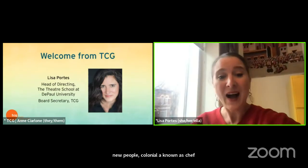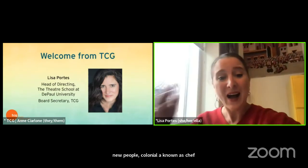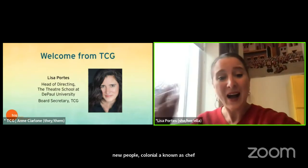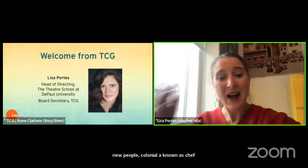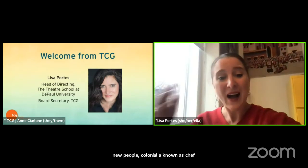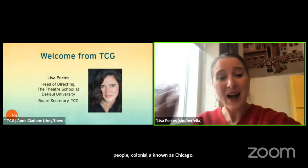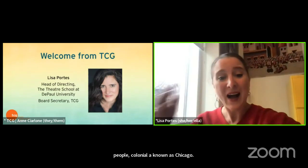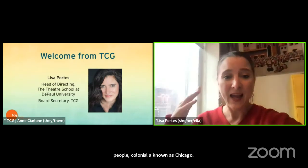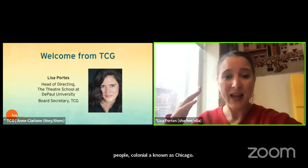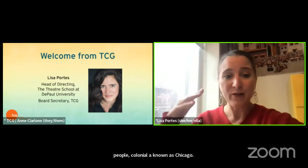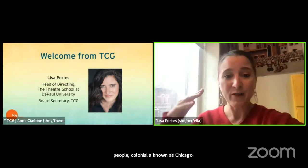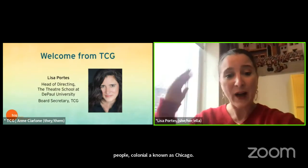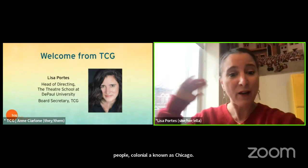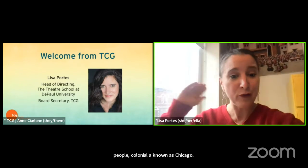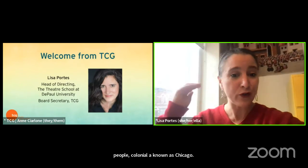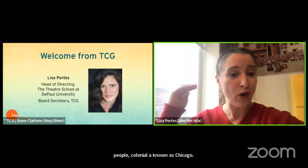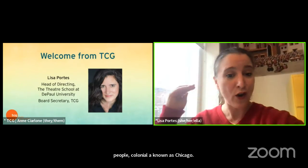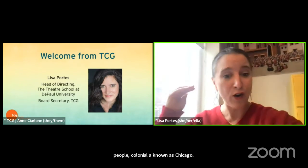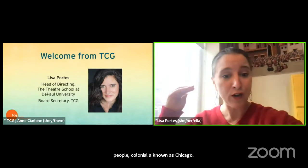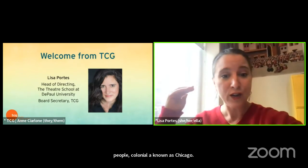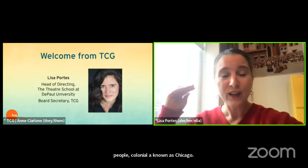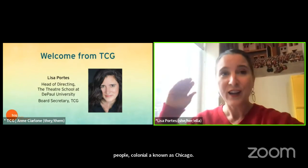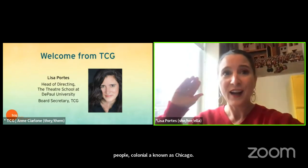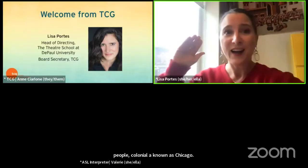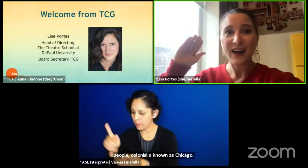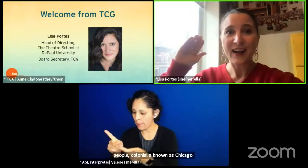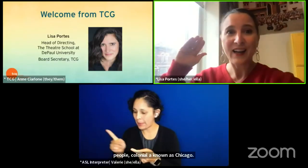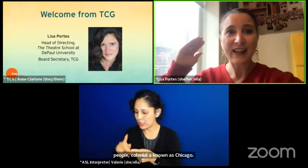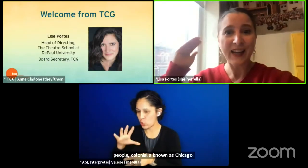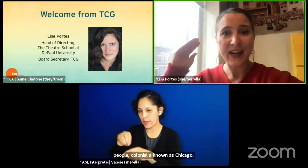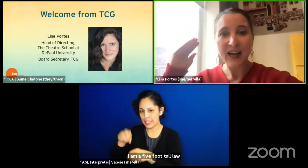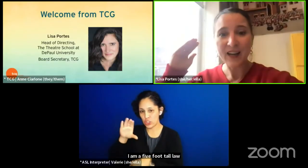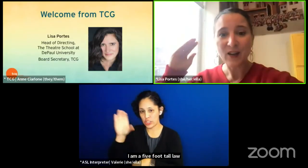I am a five foot tall Latina, wearing a red sweater,